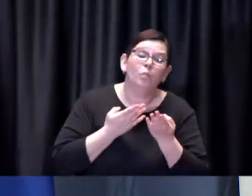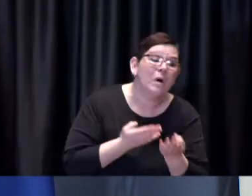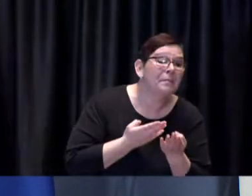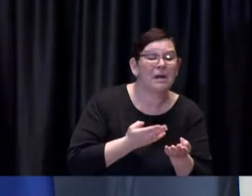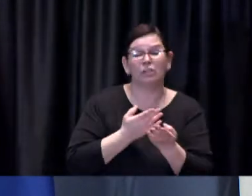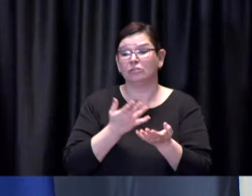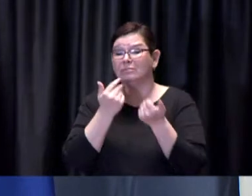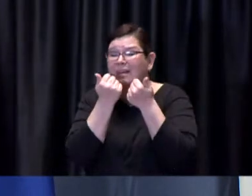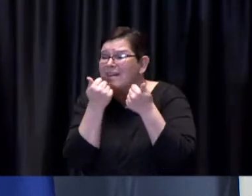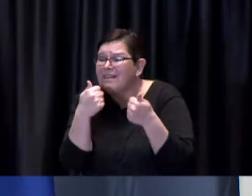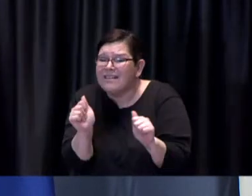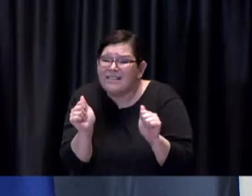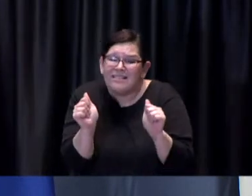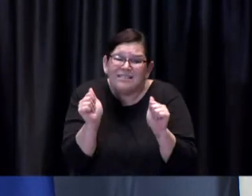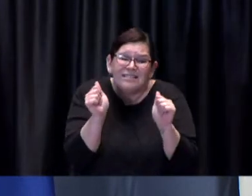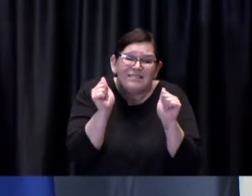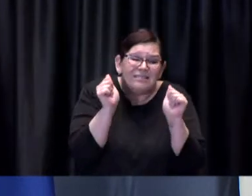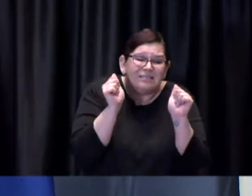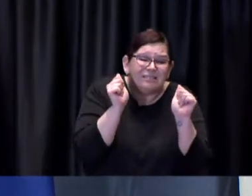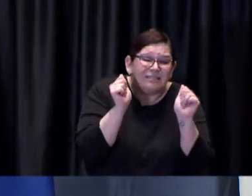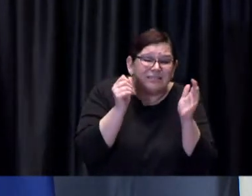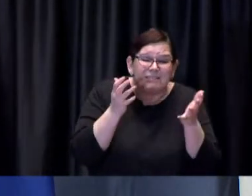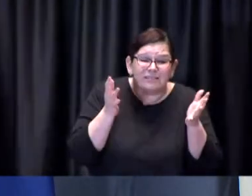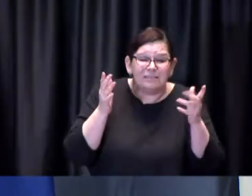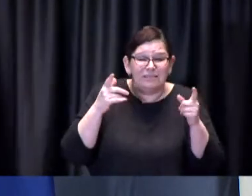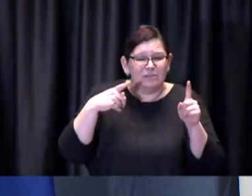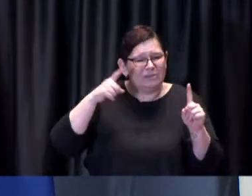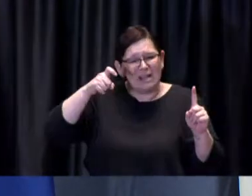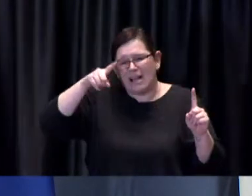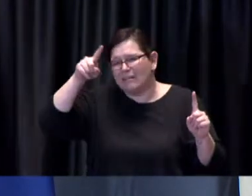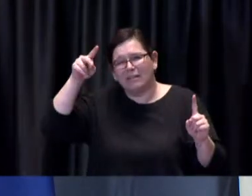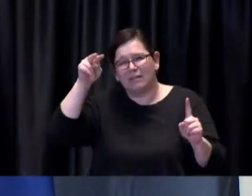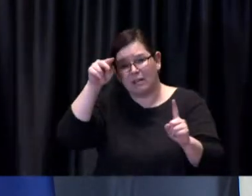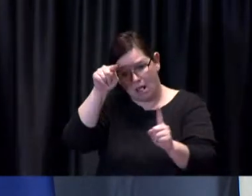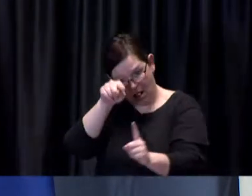than two weeks out on April the 12th which is I think we better just make sure that what we say